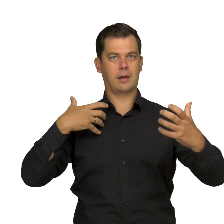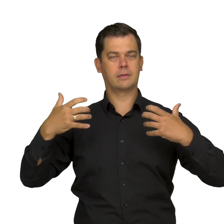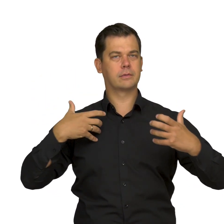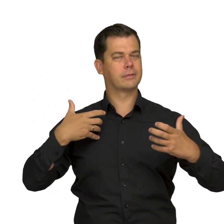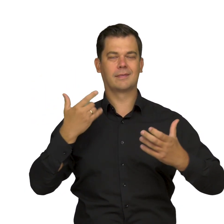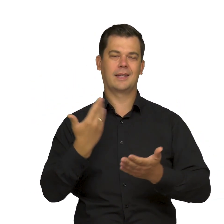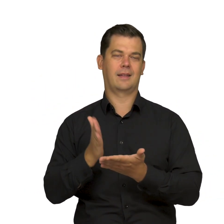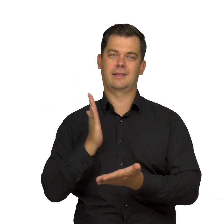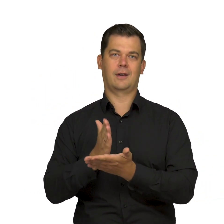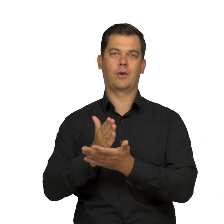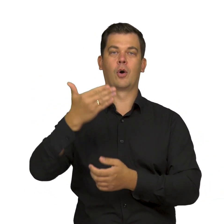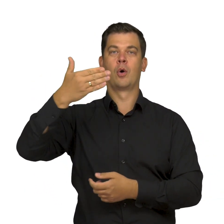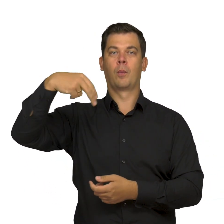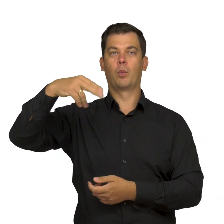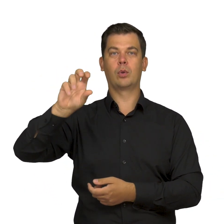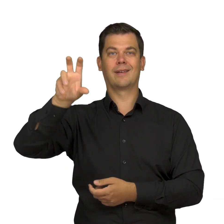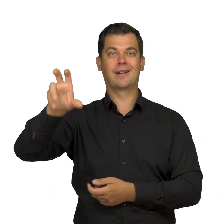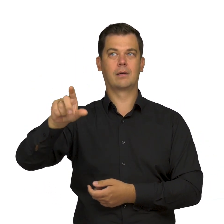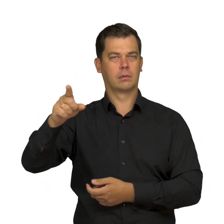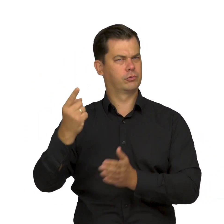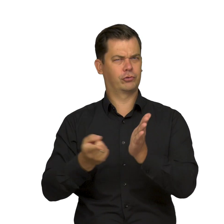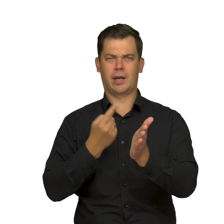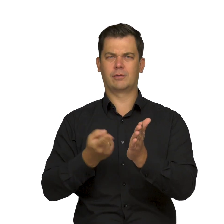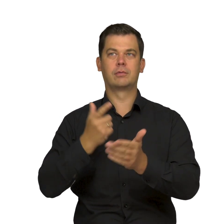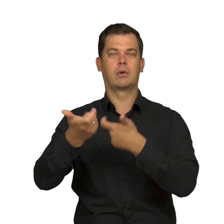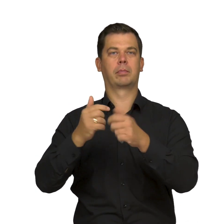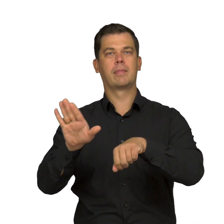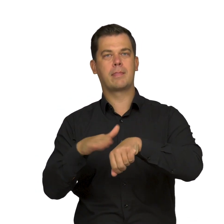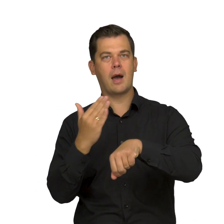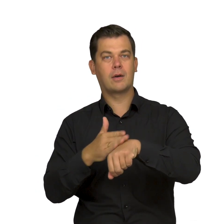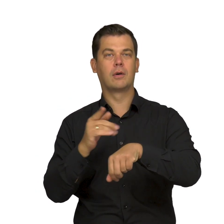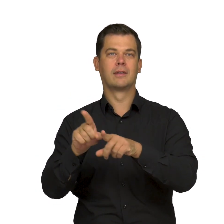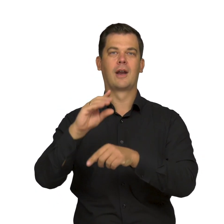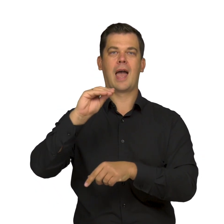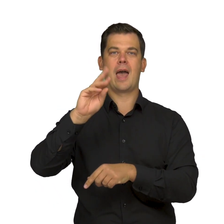as Munch was not the only one to feature not just nudity and eroticism,